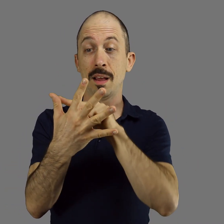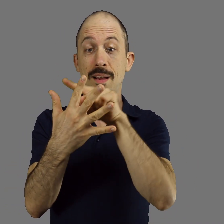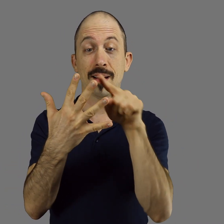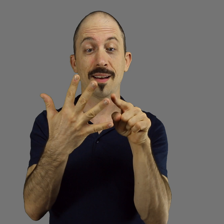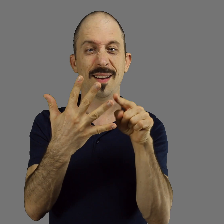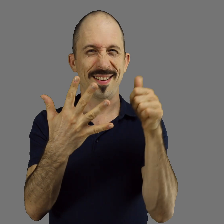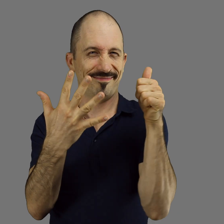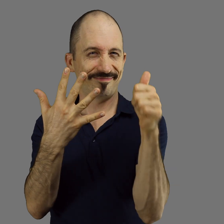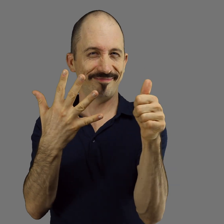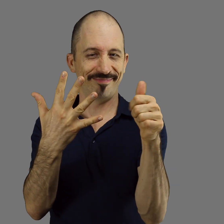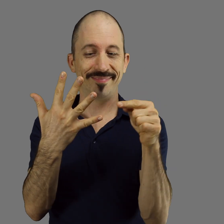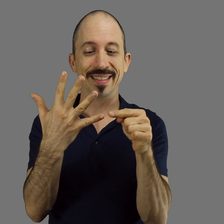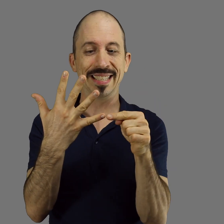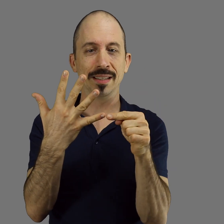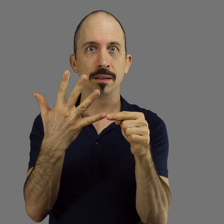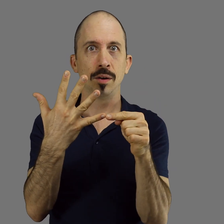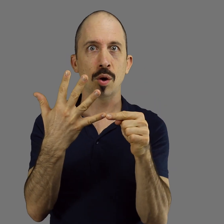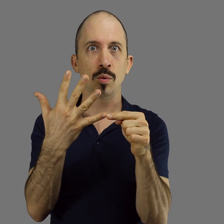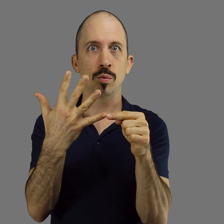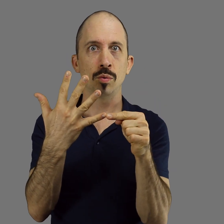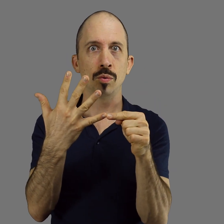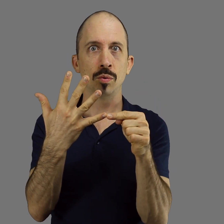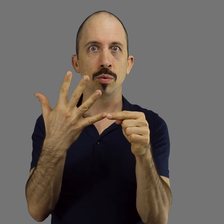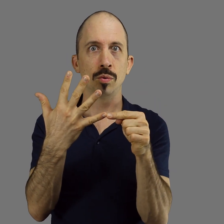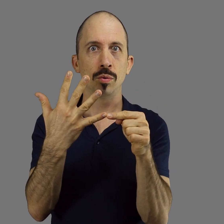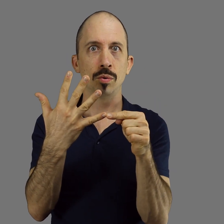Of these 5 tips, 4 are super. The last one? Don't even think about it.